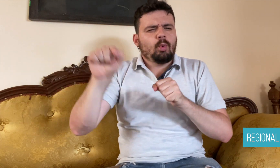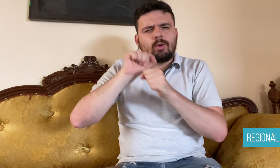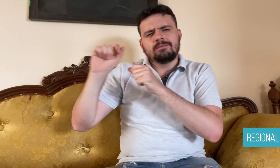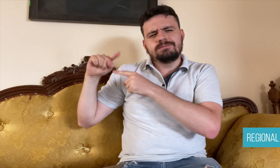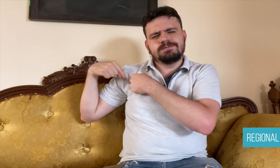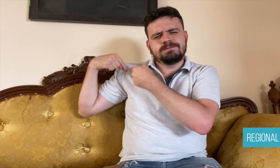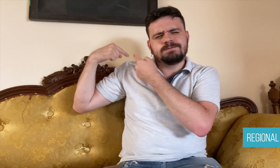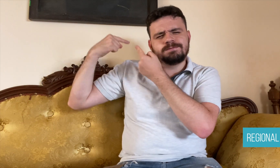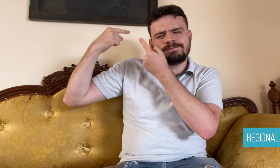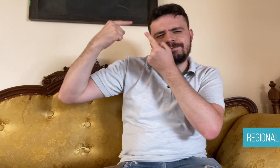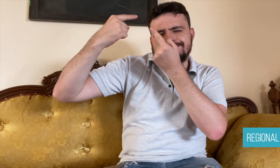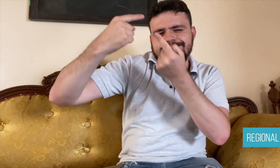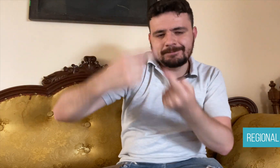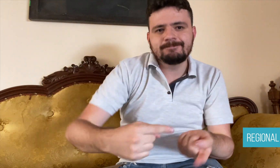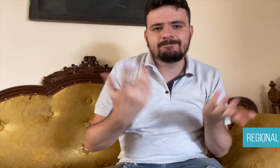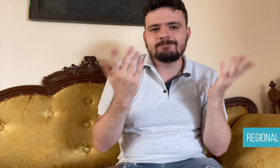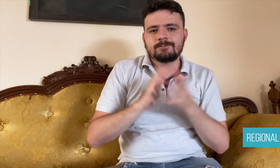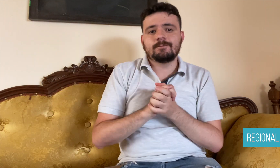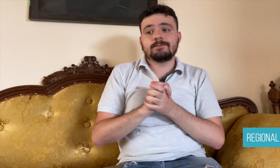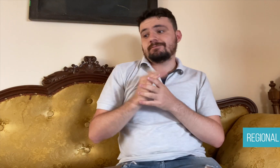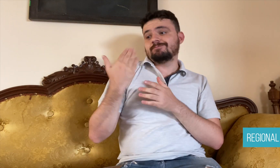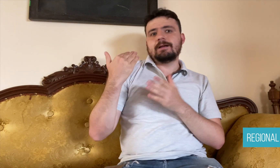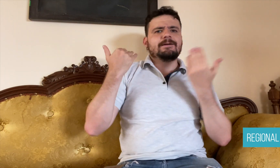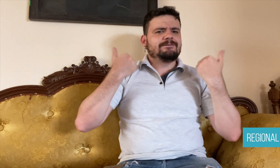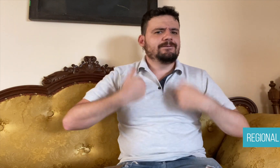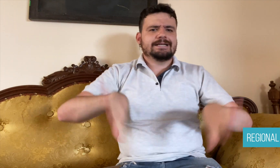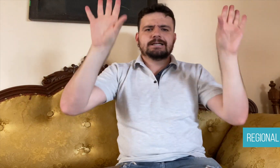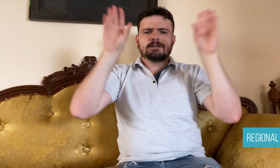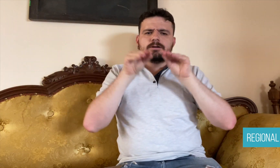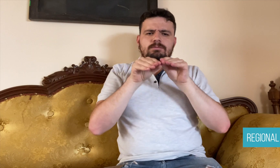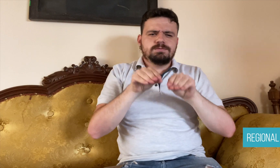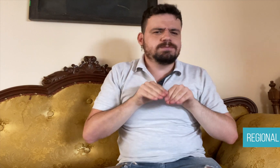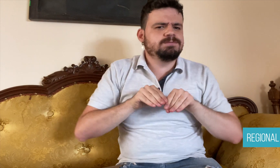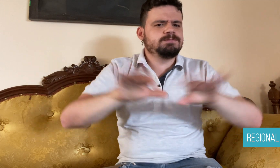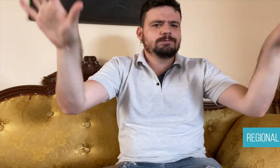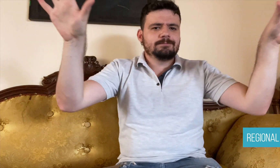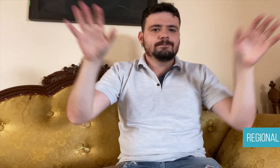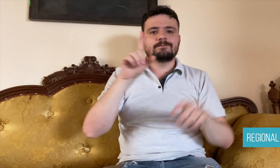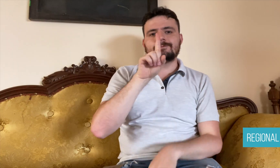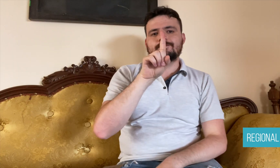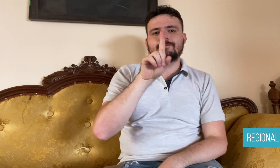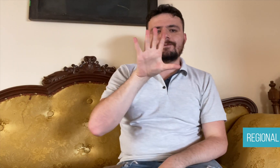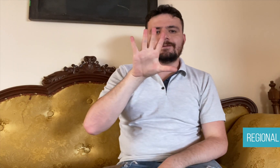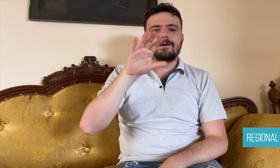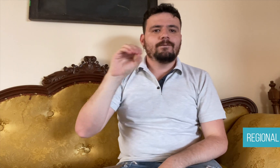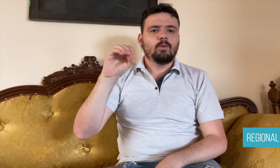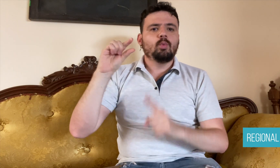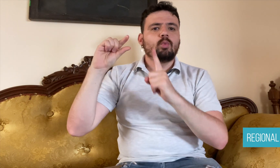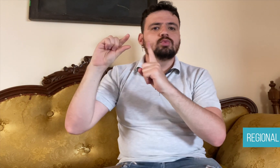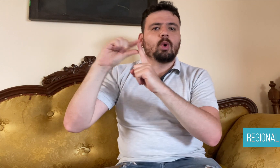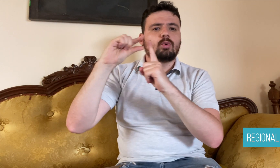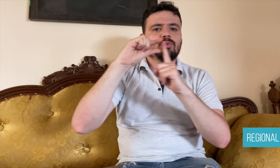and hard work, they released 150 signs related to healthcare